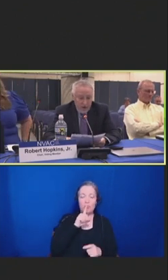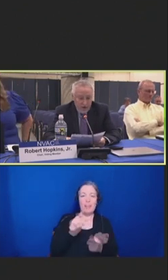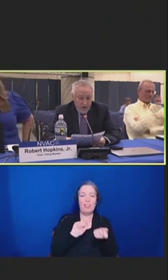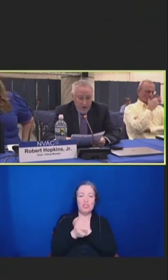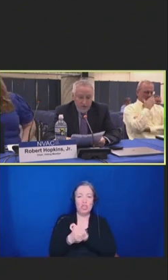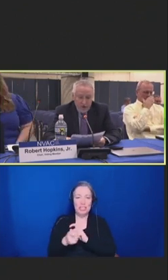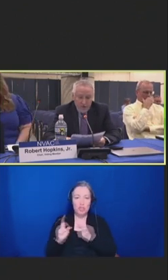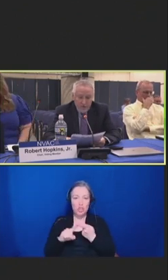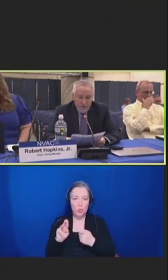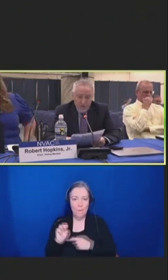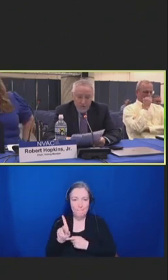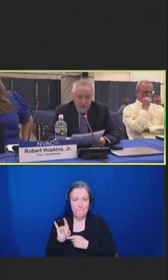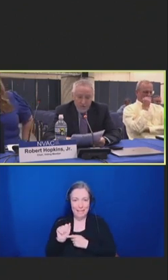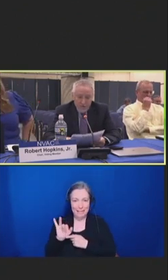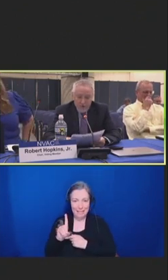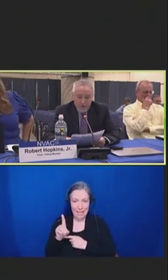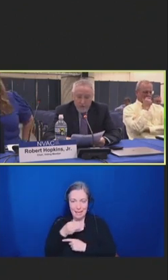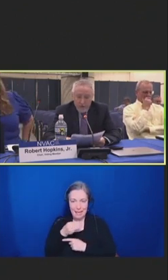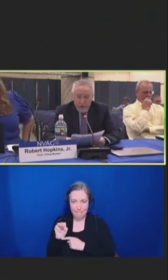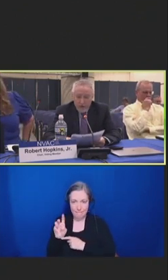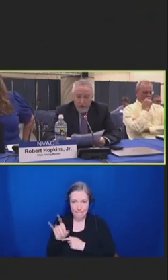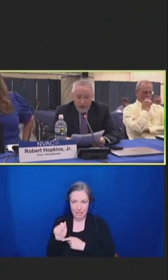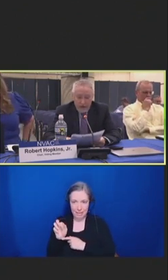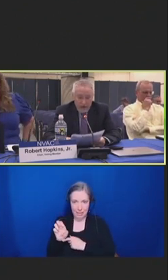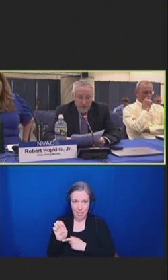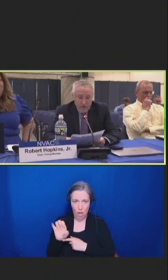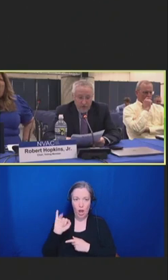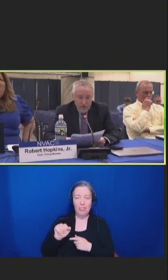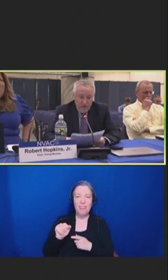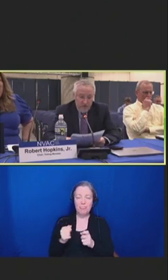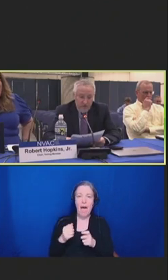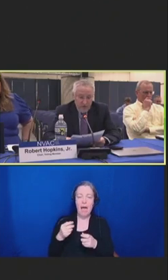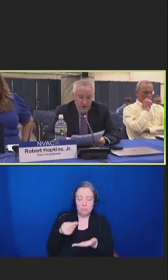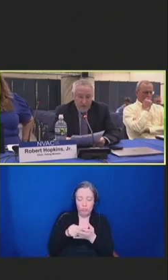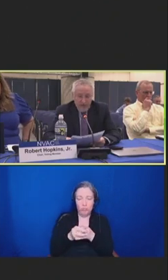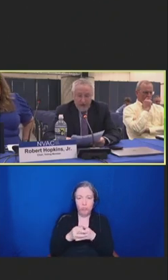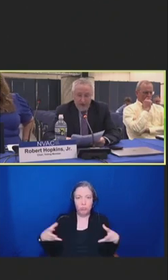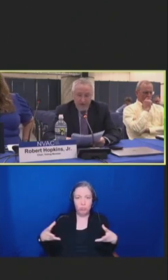Kristina Martin from Centers for Medicare and Medicaid Services, and Marybeth Hans from